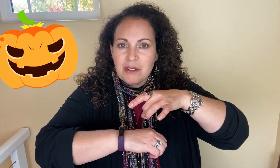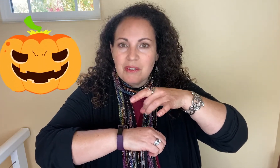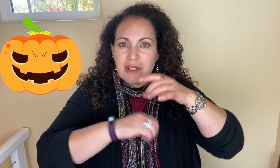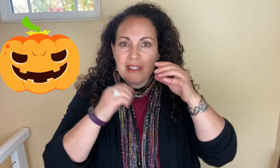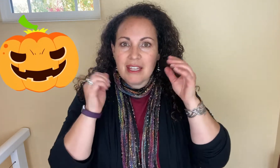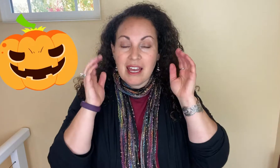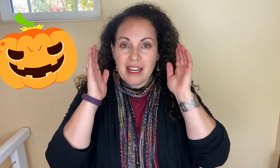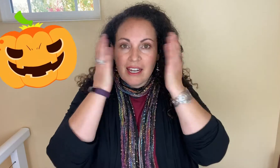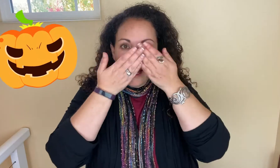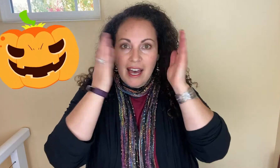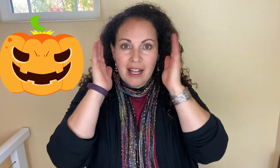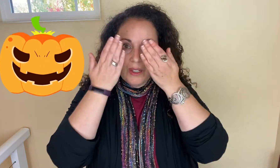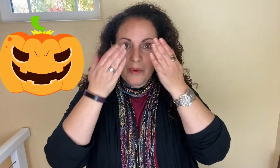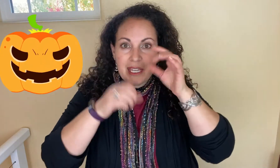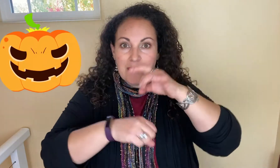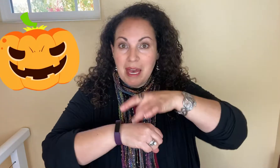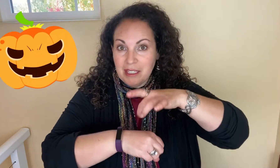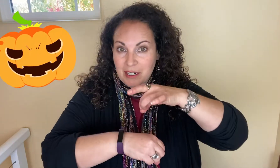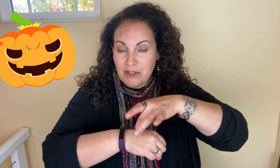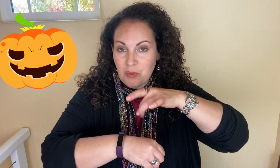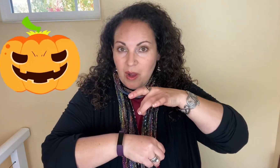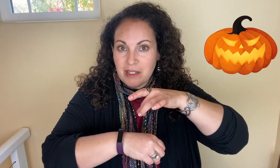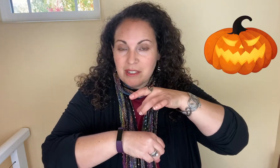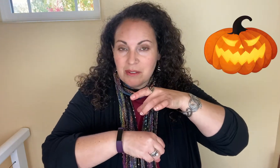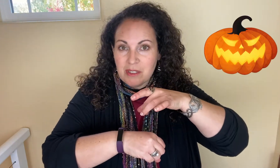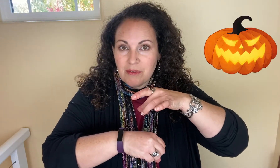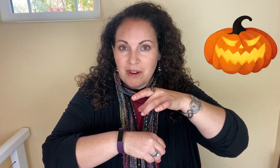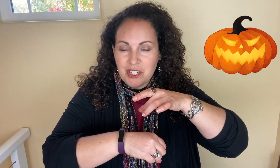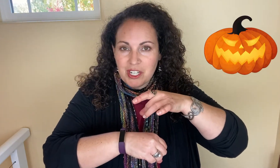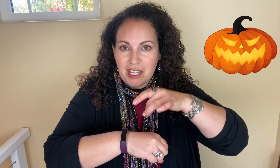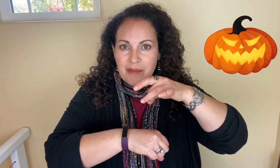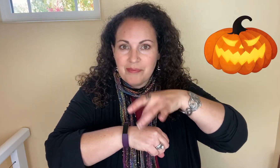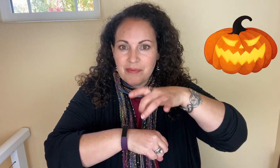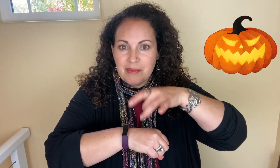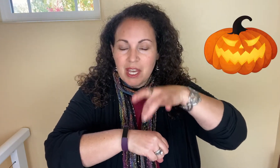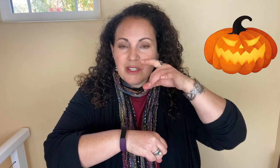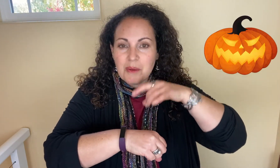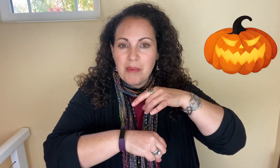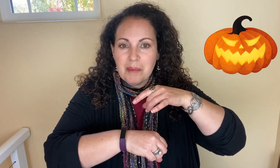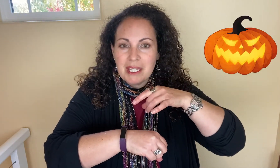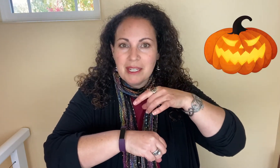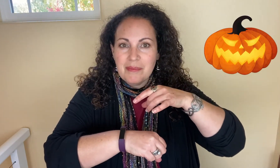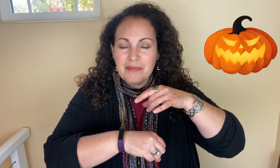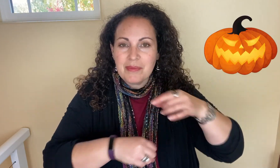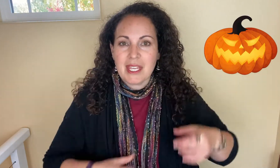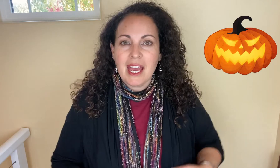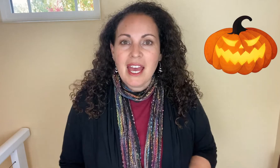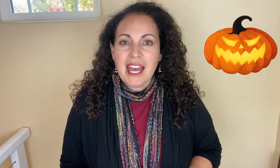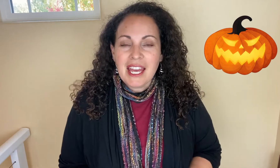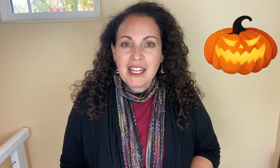So you can sign HALLOWEEN MELON if you want to differentiate. So pumpkin.